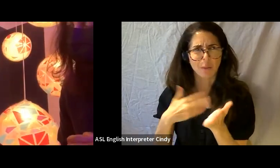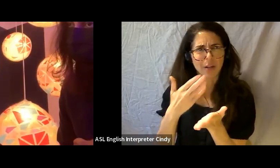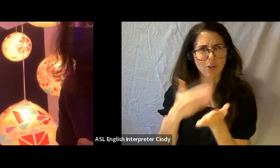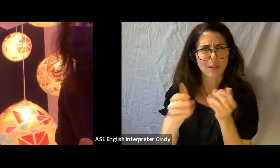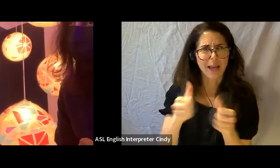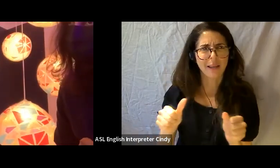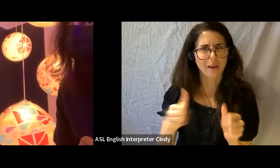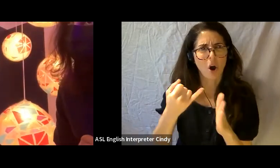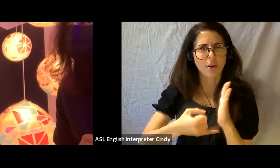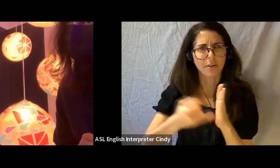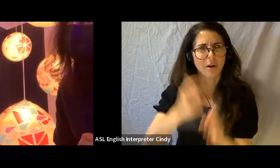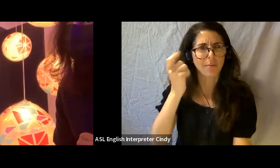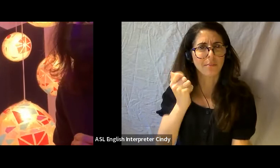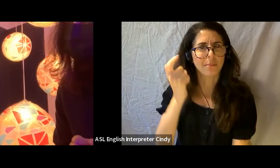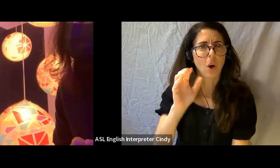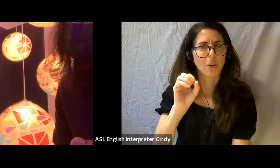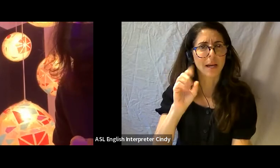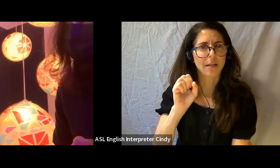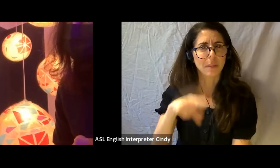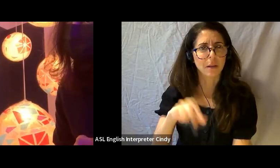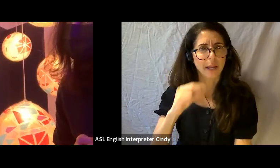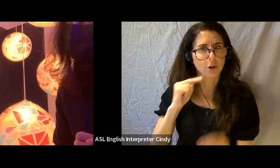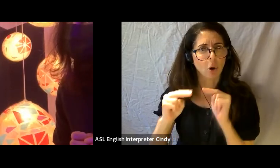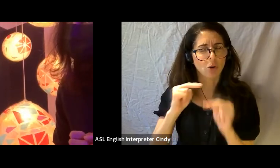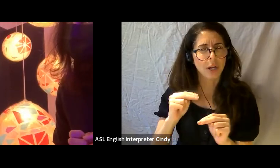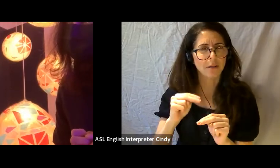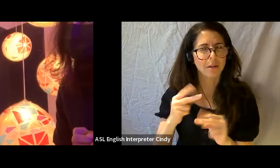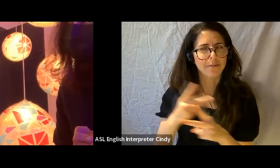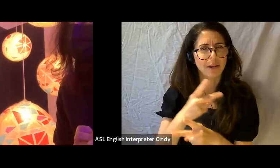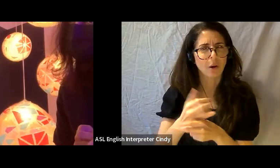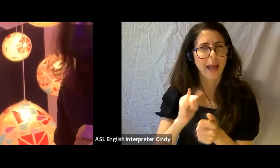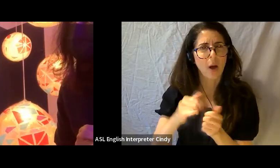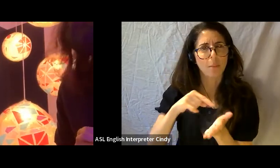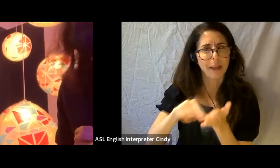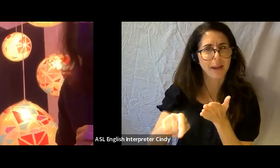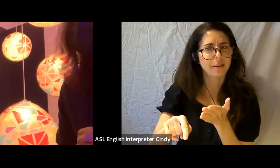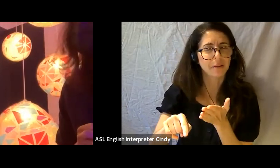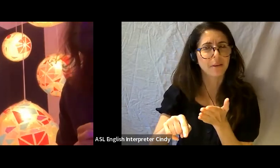Is there room to negotiate with tangled to find a way to be paid/ selected for this while being on ODSP?